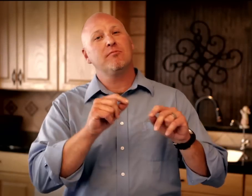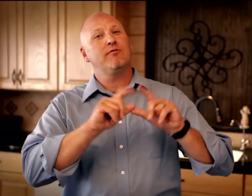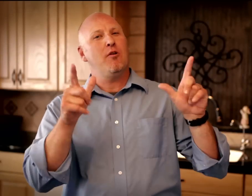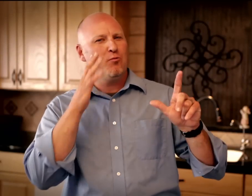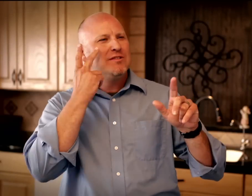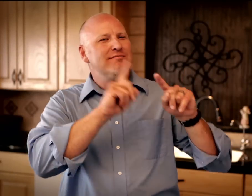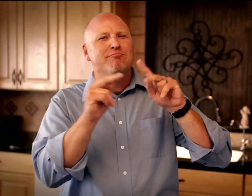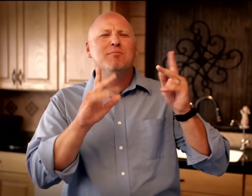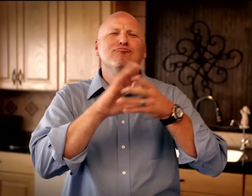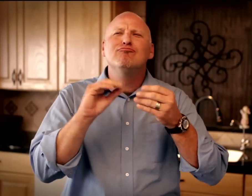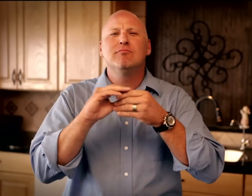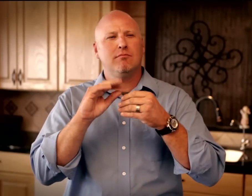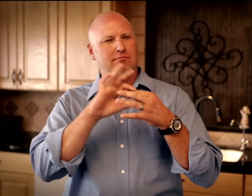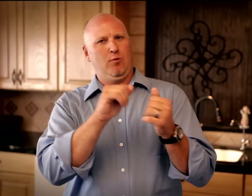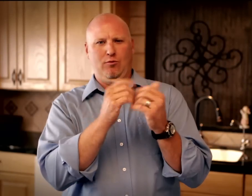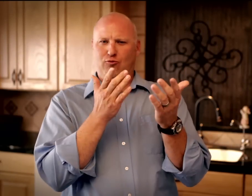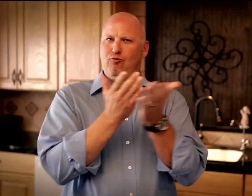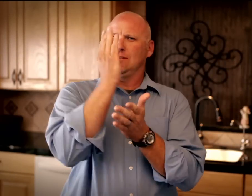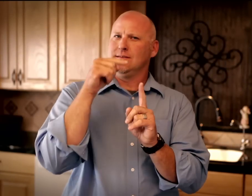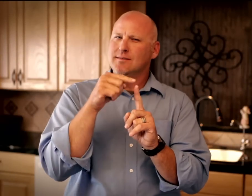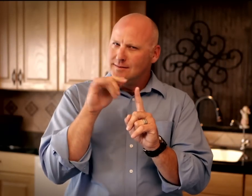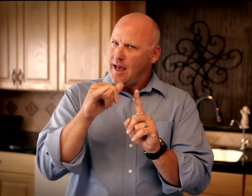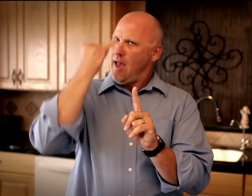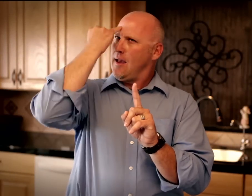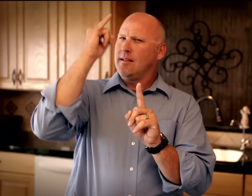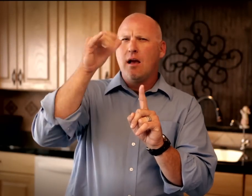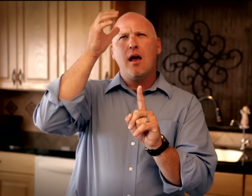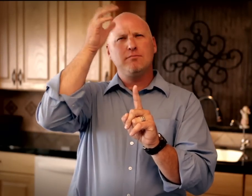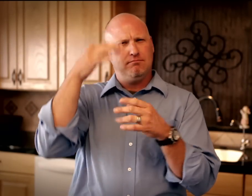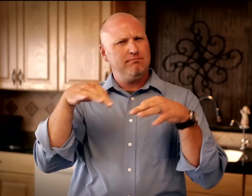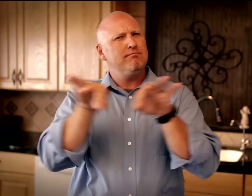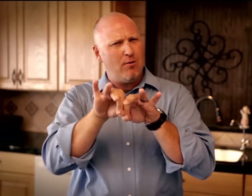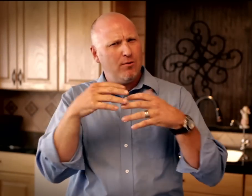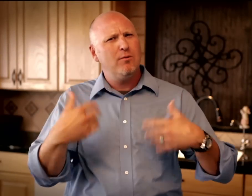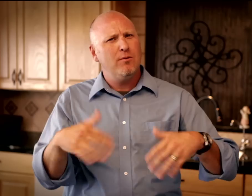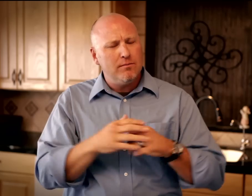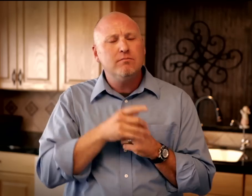While watching the VLOG, you may have noticed different people talked about the word "RIGHT". The term "RIGHT" is an important idea or concept.